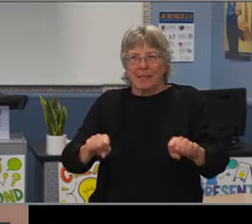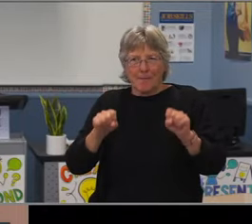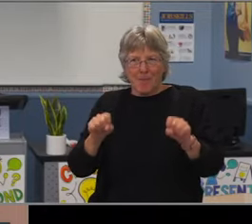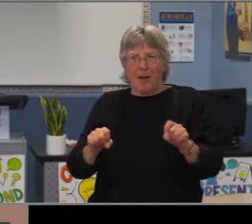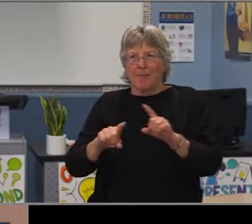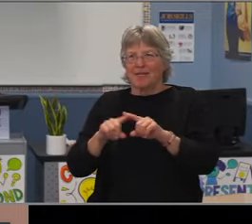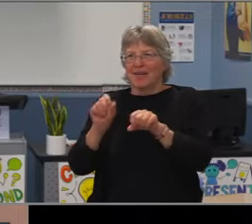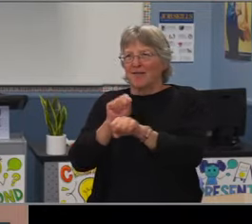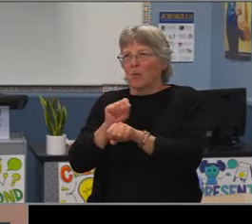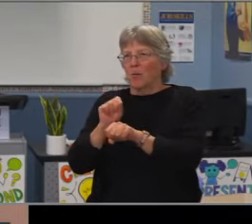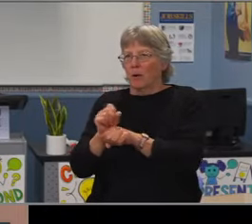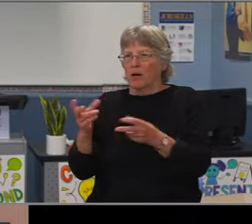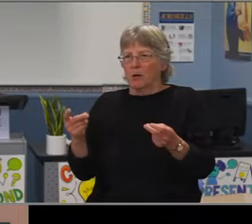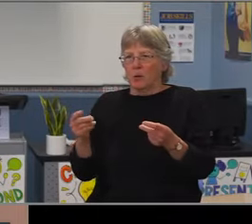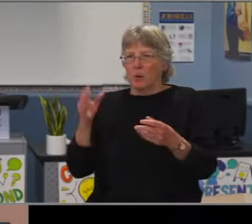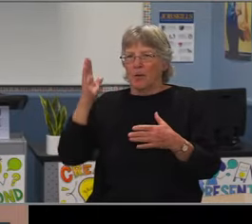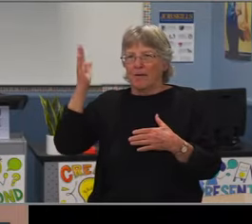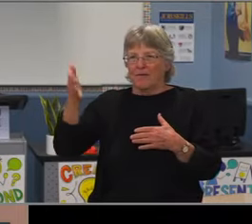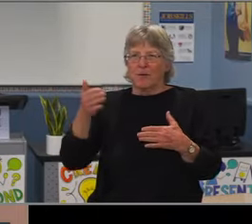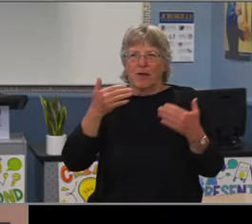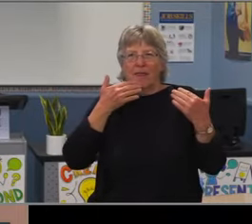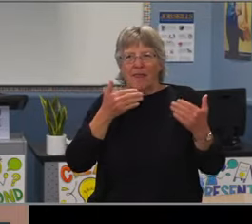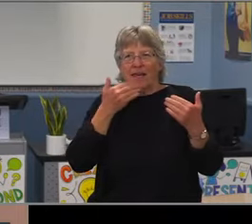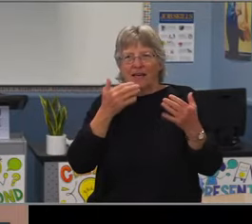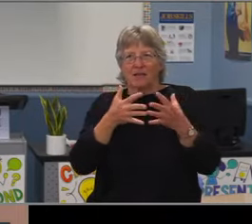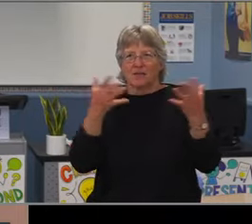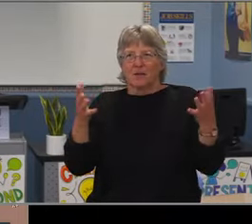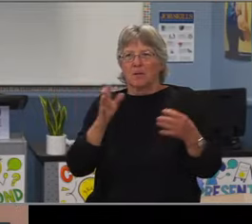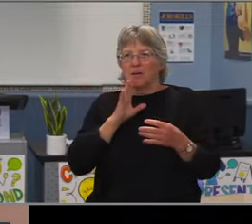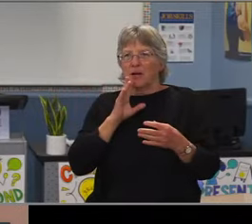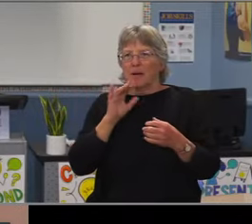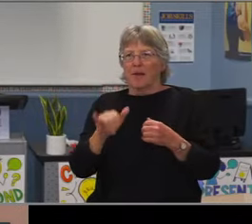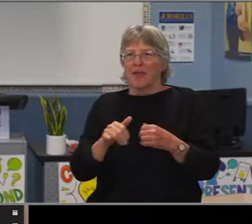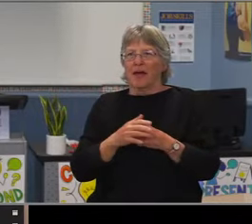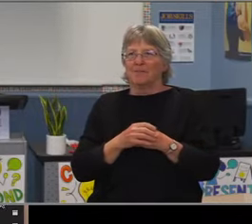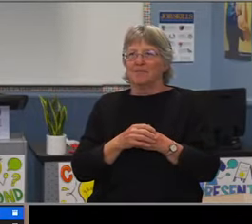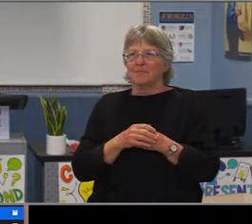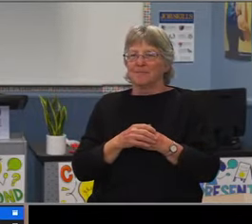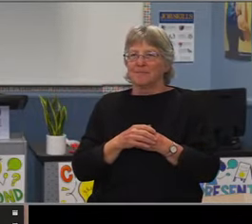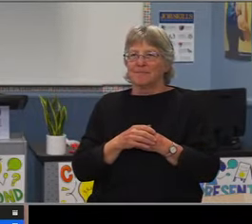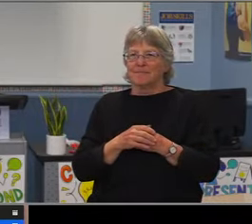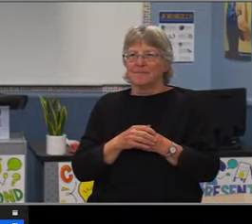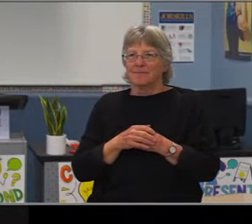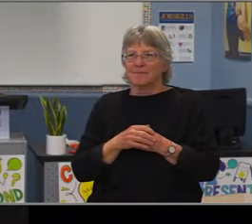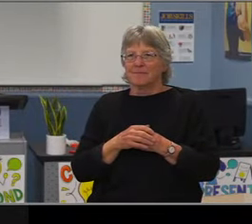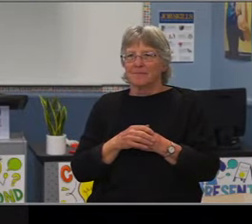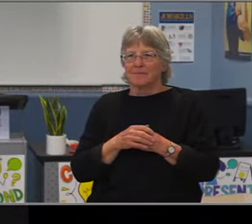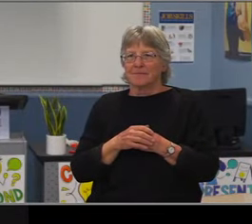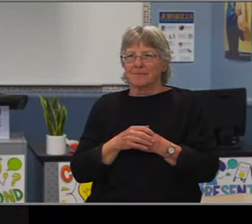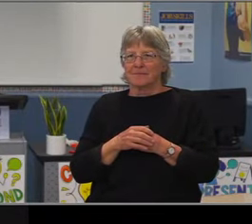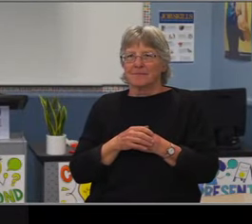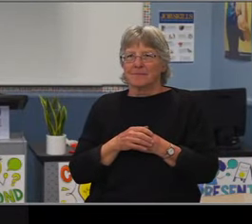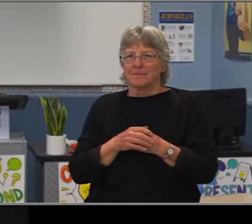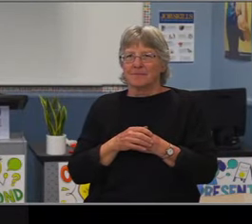The results of the programs have been impressive with nearly perfect graduation rates for African-American students at Jordan High school.